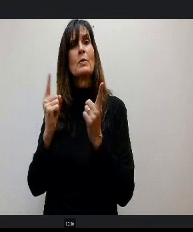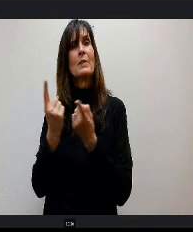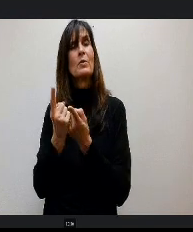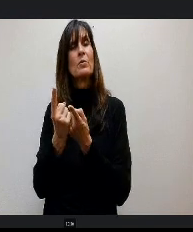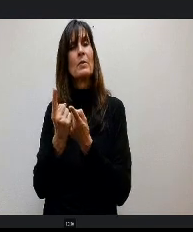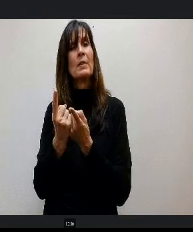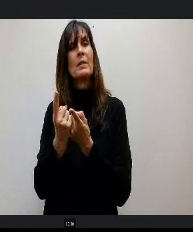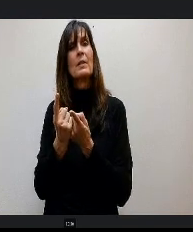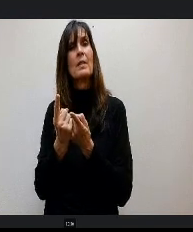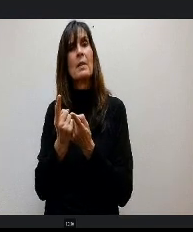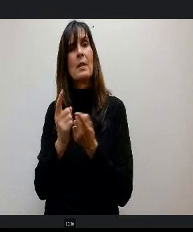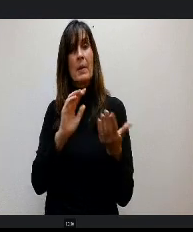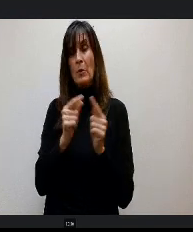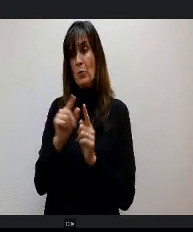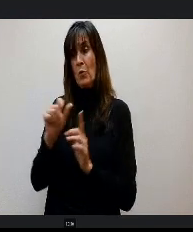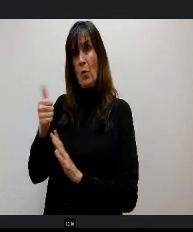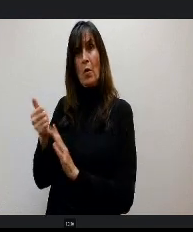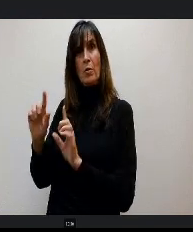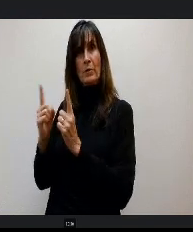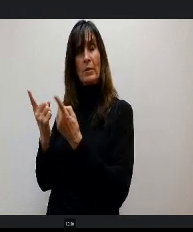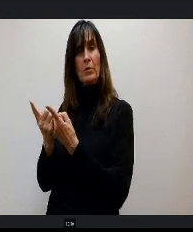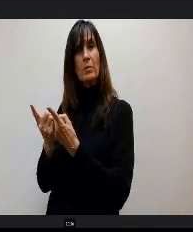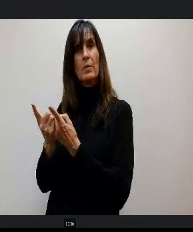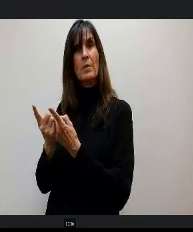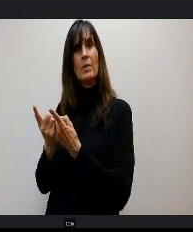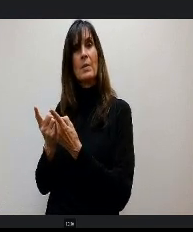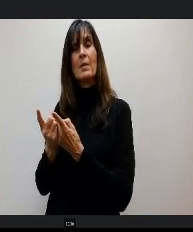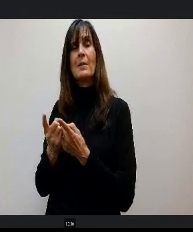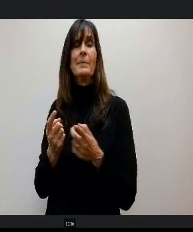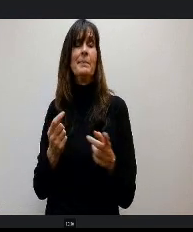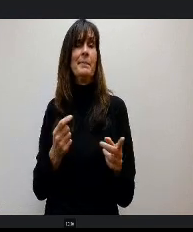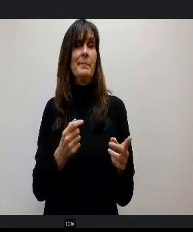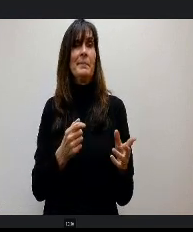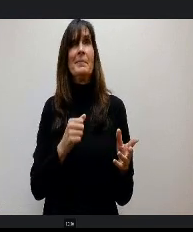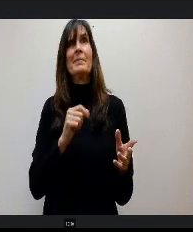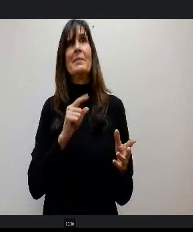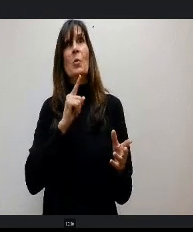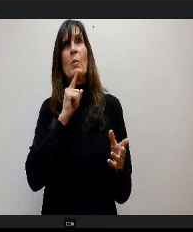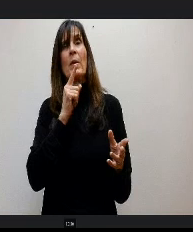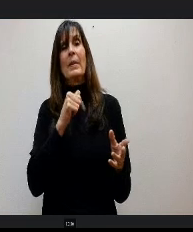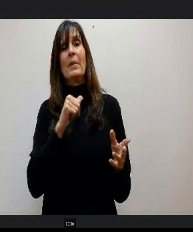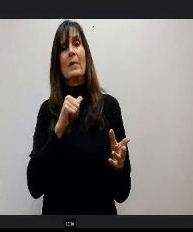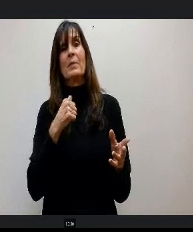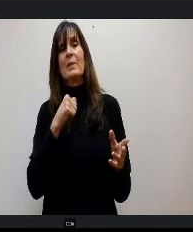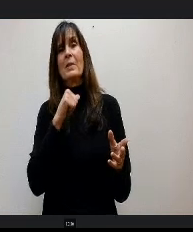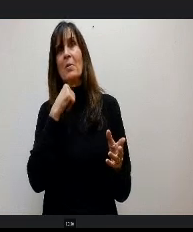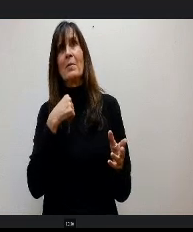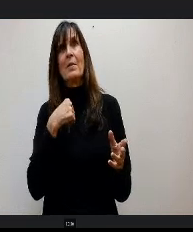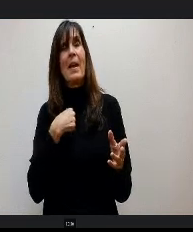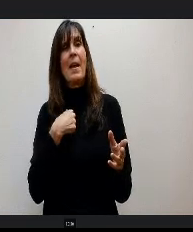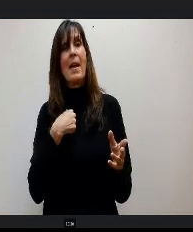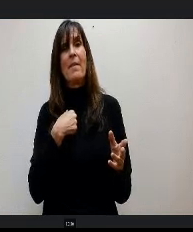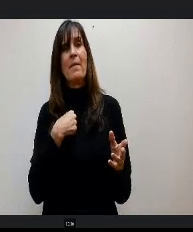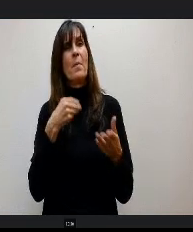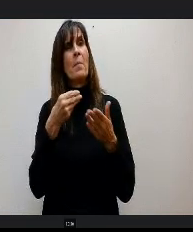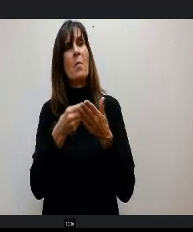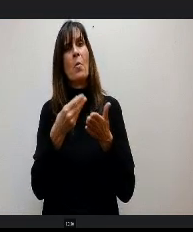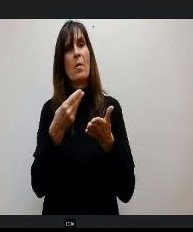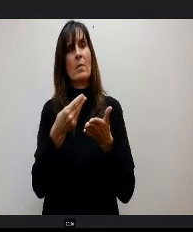to other school districts, we simply don't fare in gathering a lot of additional revenue for those items